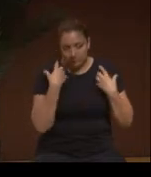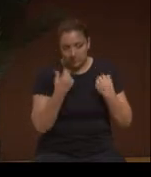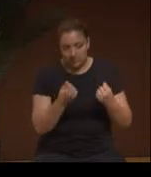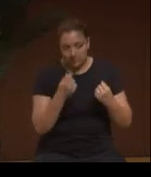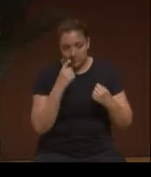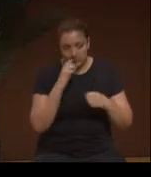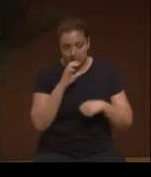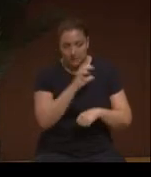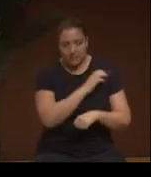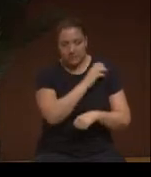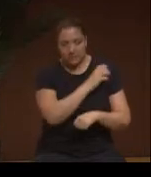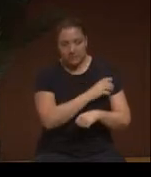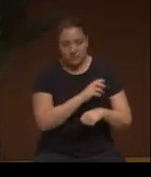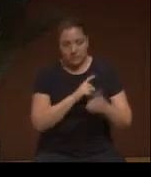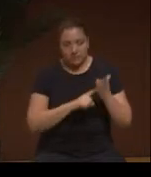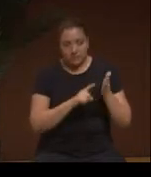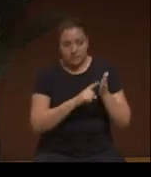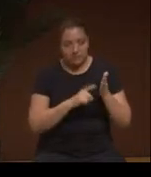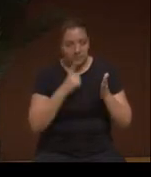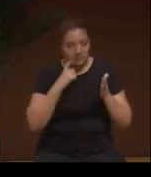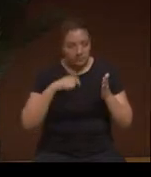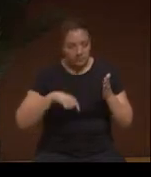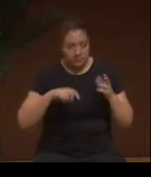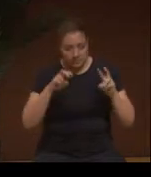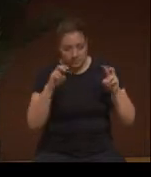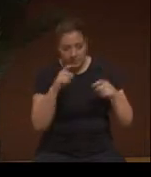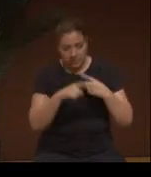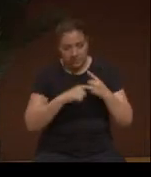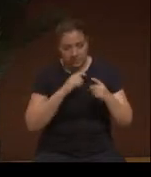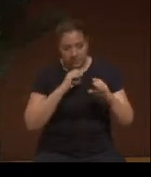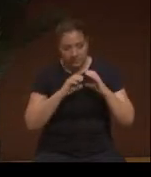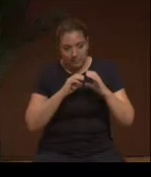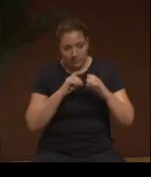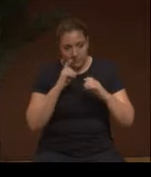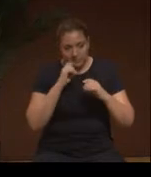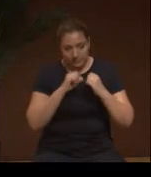My question is since we are on the topic of the conversation of extinction,